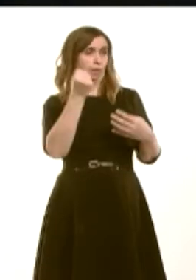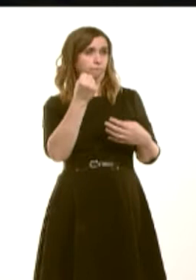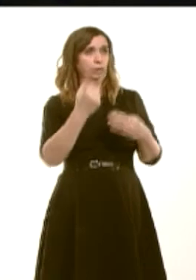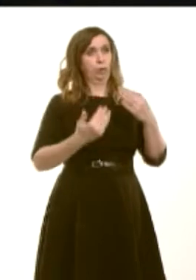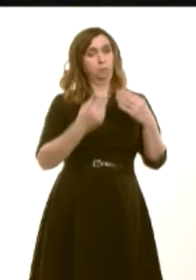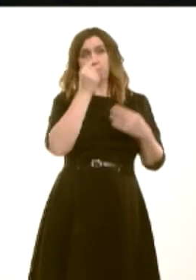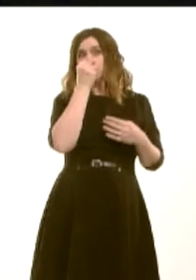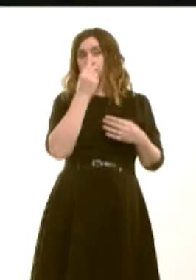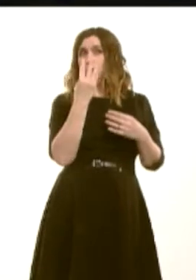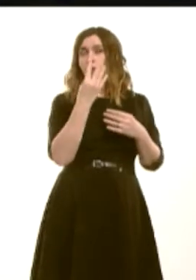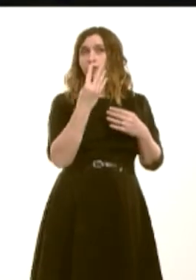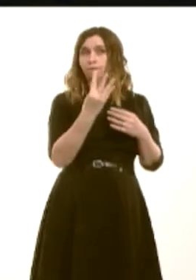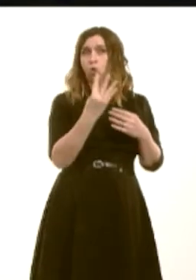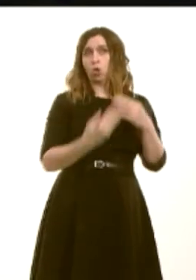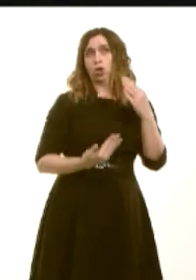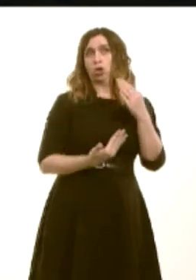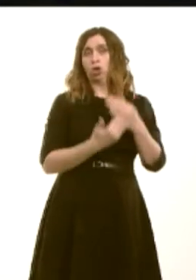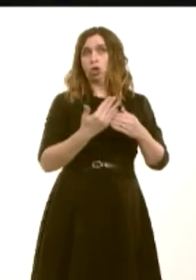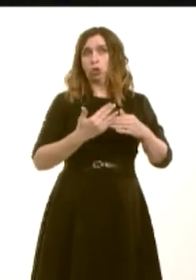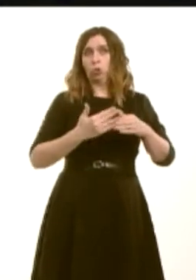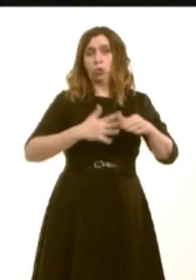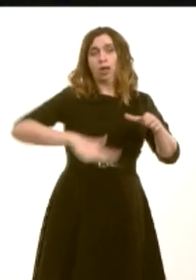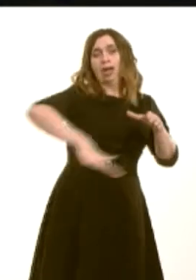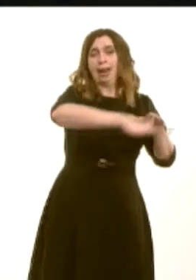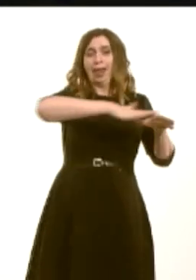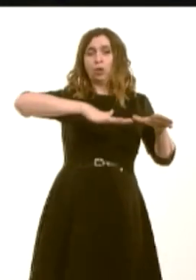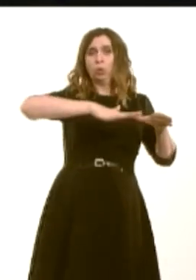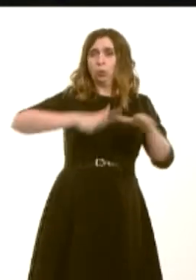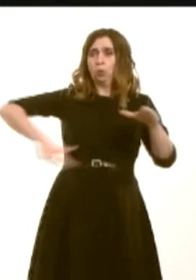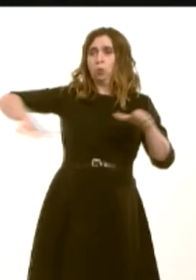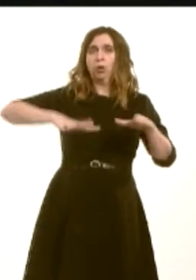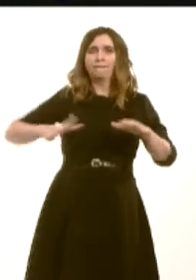possible hydroelectric tidal lagoons have been earmarked off the Welsh coastótwo of